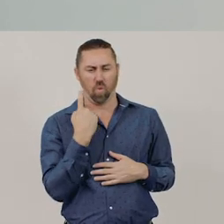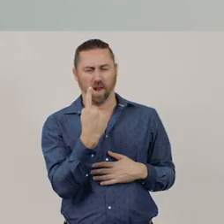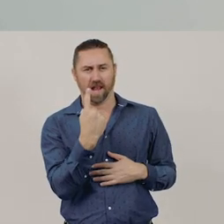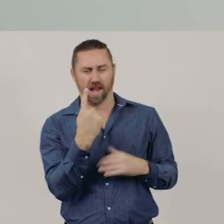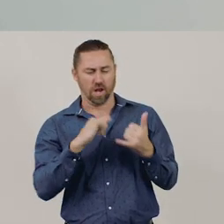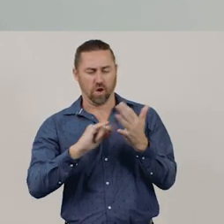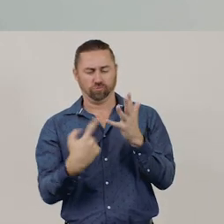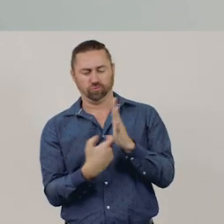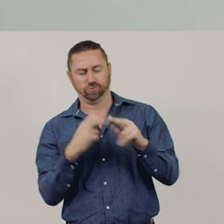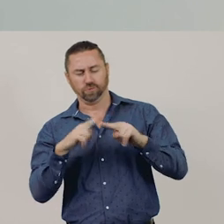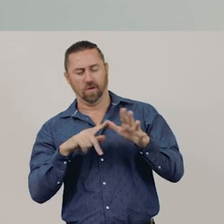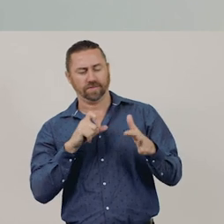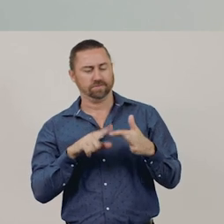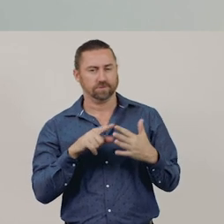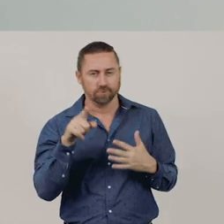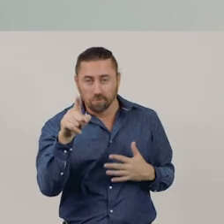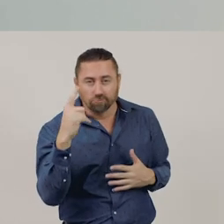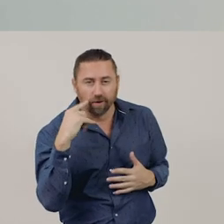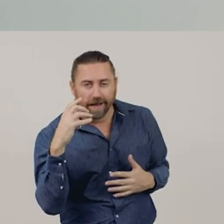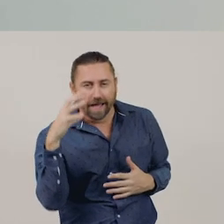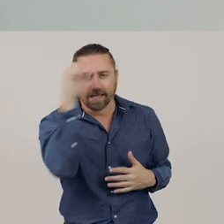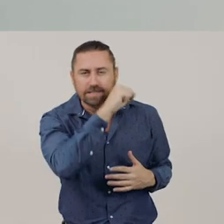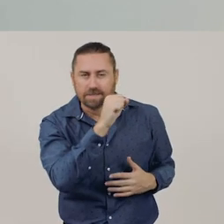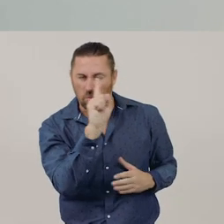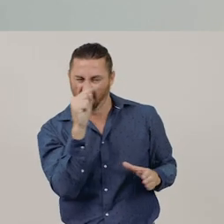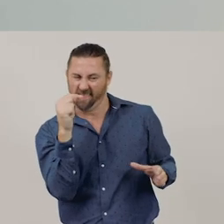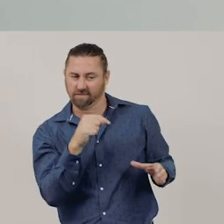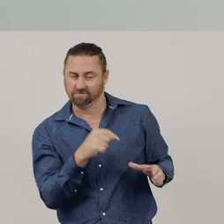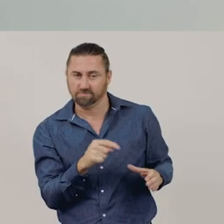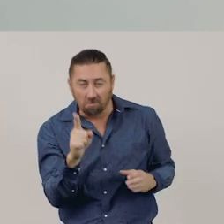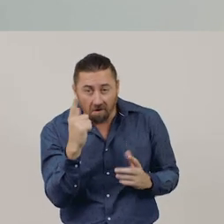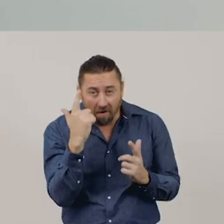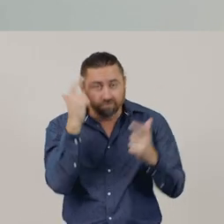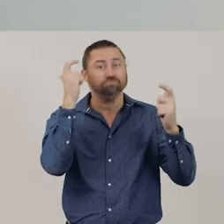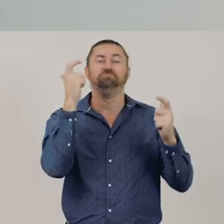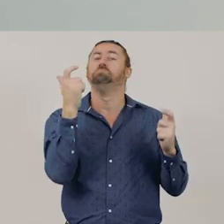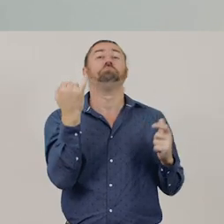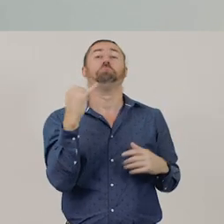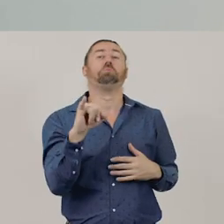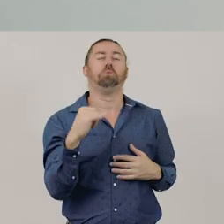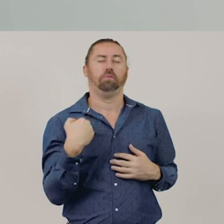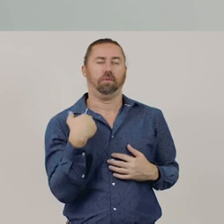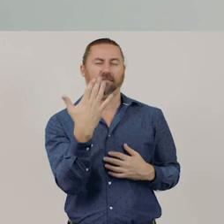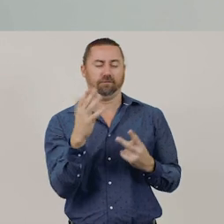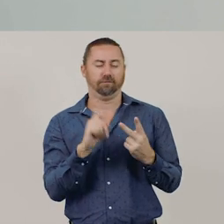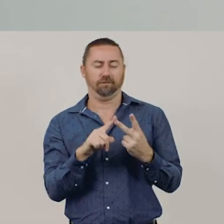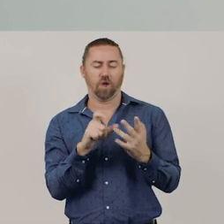and they have to guess the object you're thinking of. If they don’t guess straightaway, give them another clue, such as,